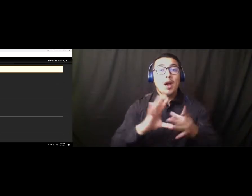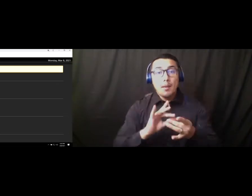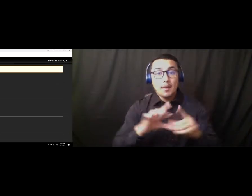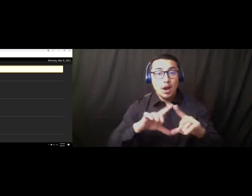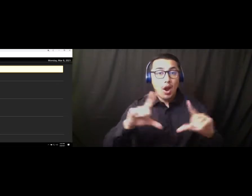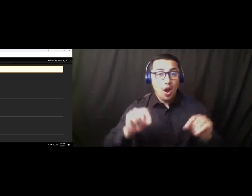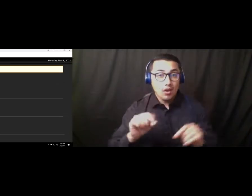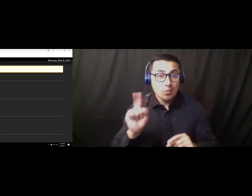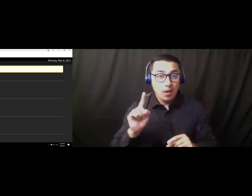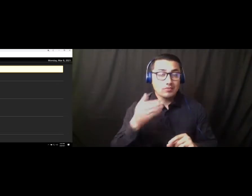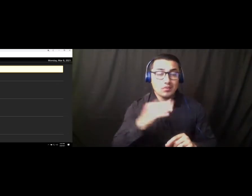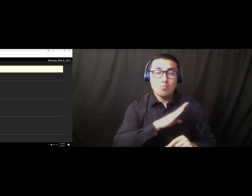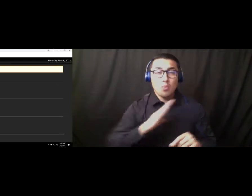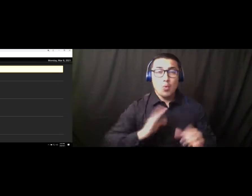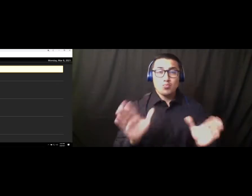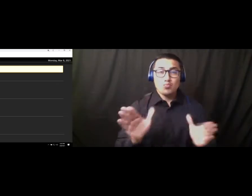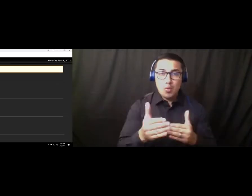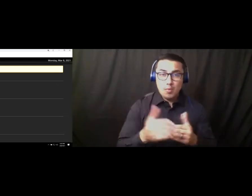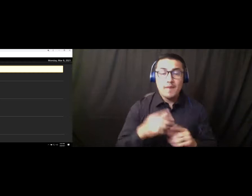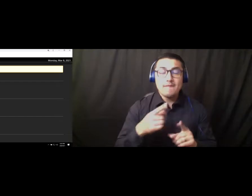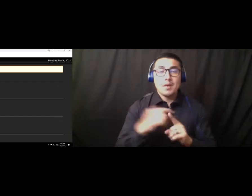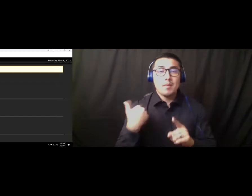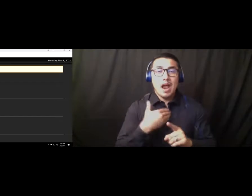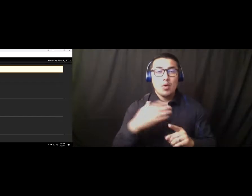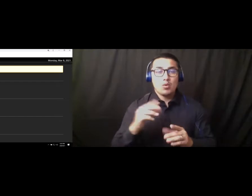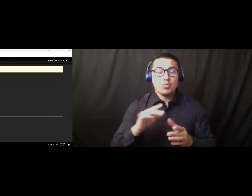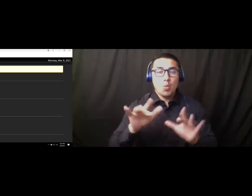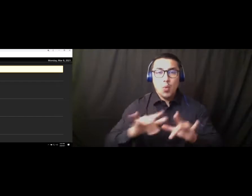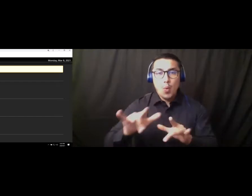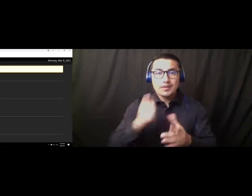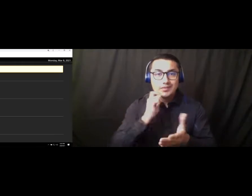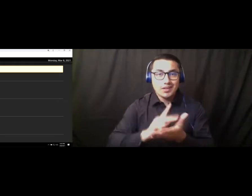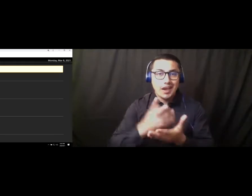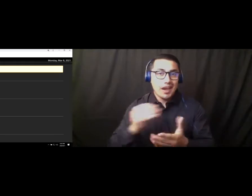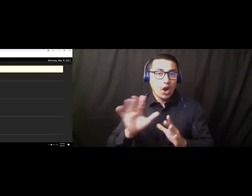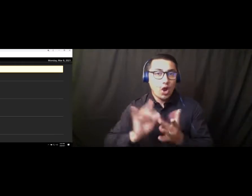boardroom from the Recording Secretary or online. Pledge of Allegiance. Mr. Buffalo.